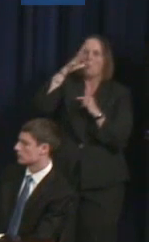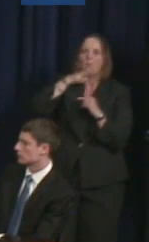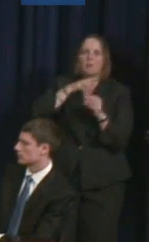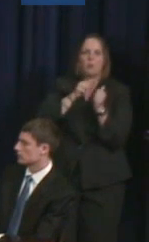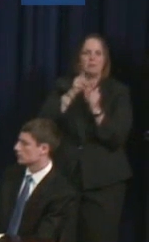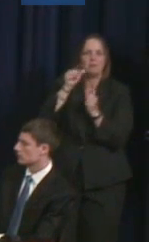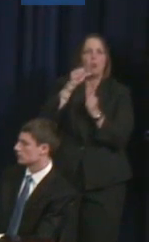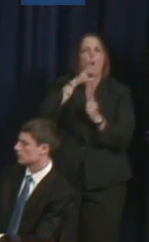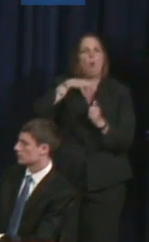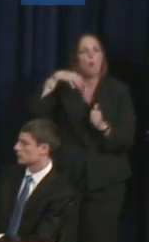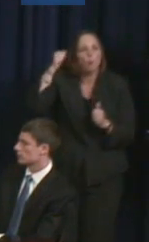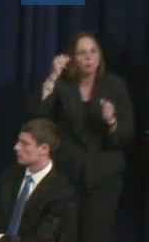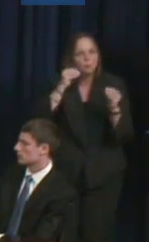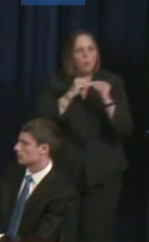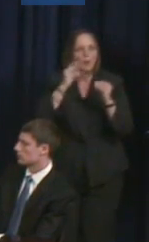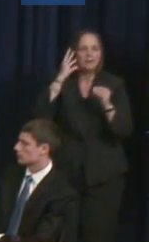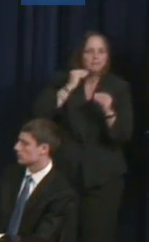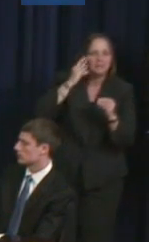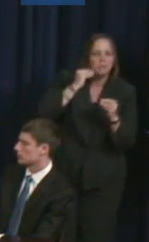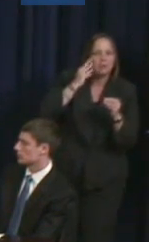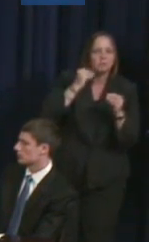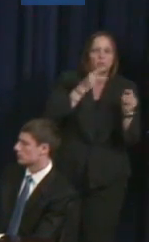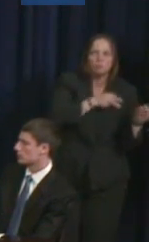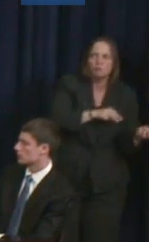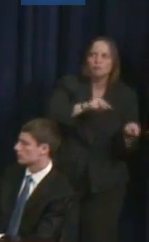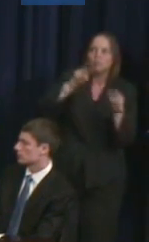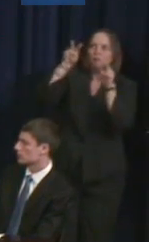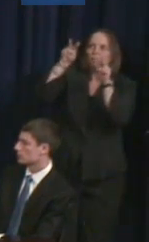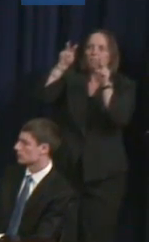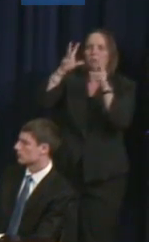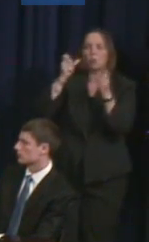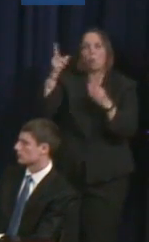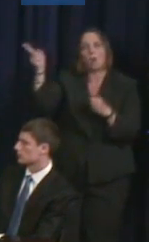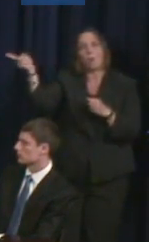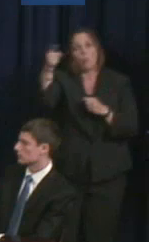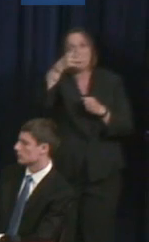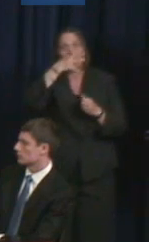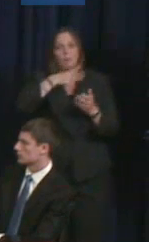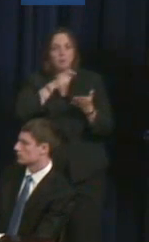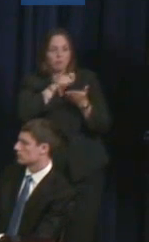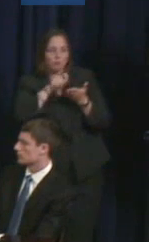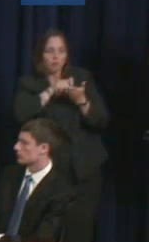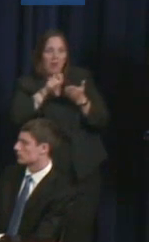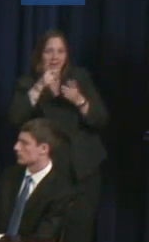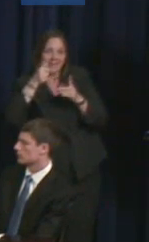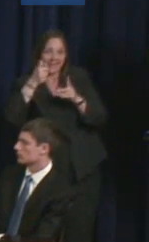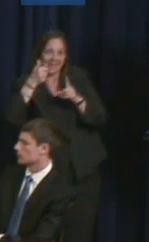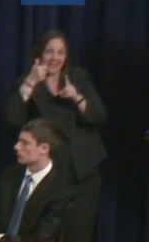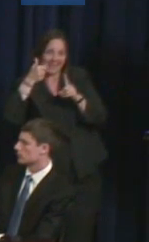So I asked them to write letters to their younger selves and then share it with their mentees and their mentors.